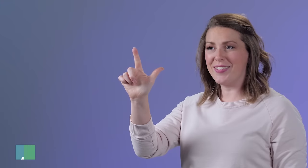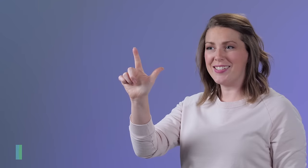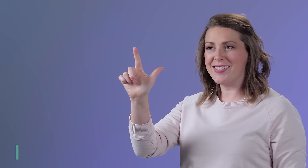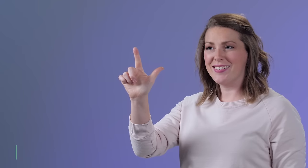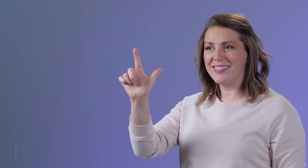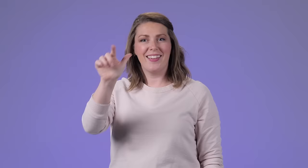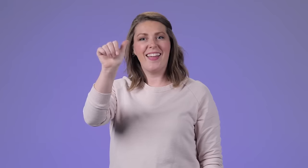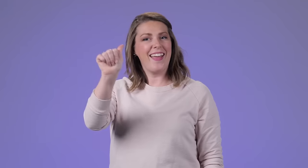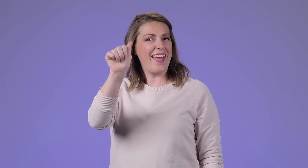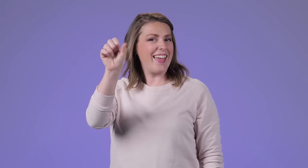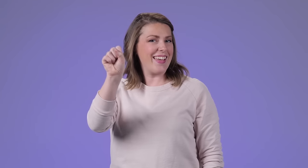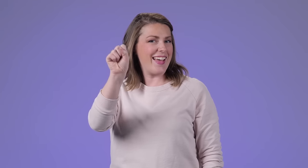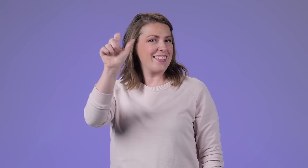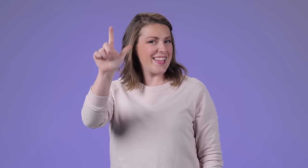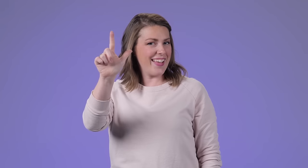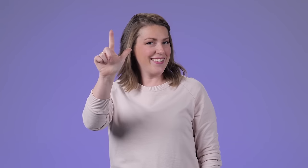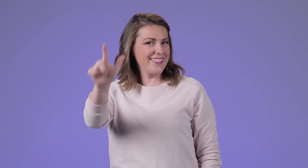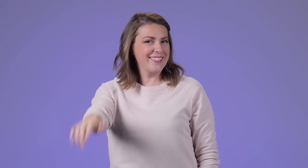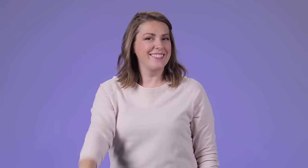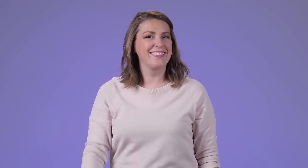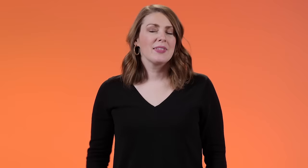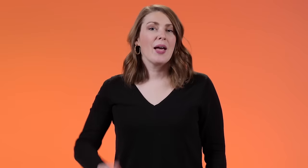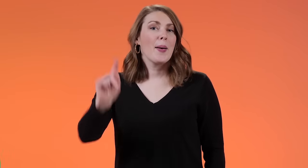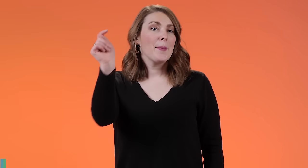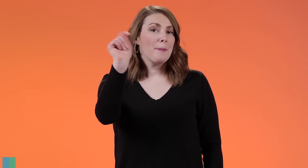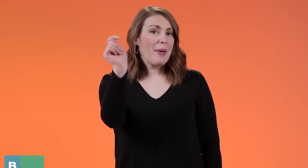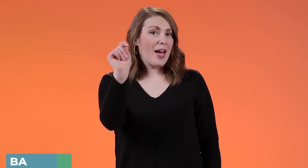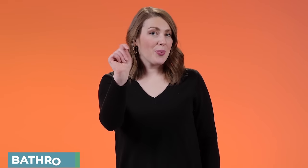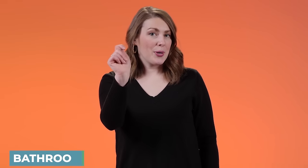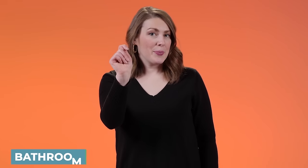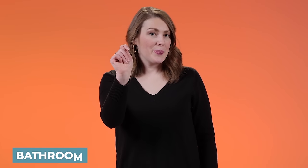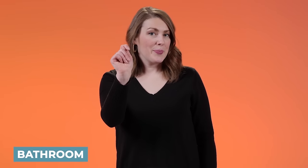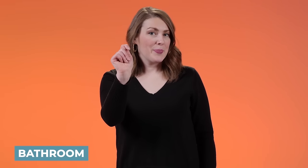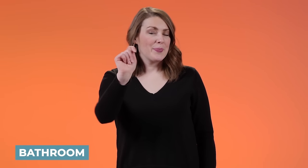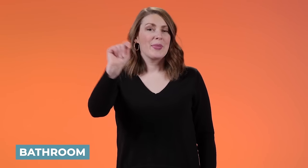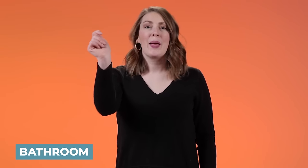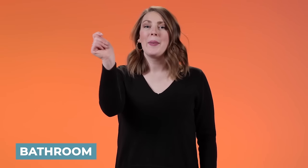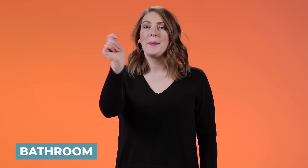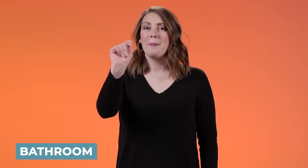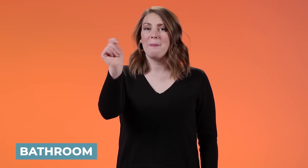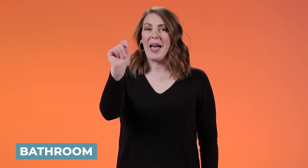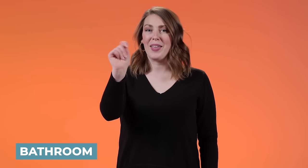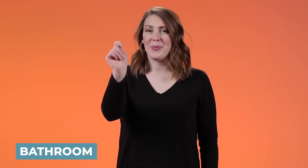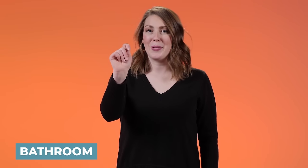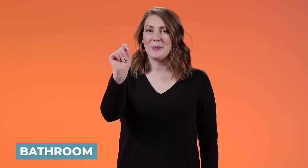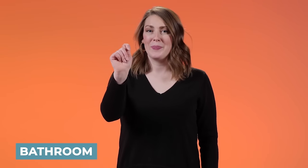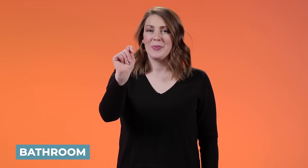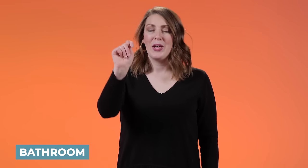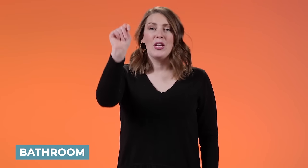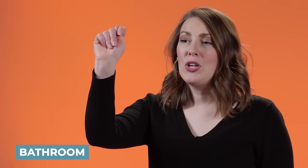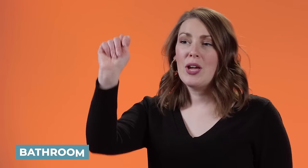'Learn, learn' you're picking up something and putting it in your head 'learn.'